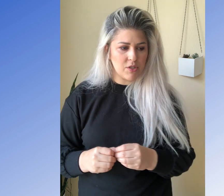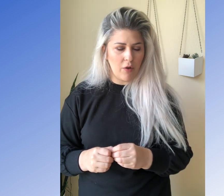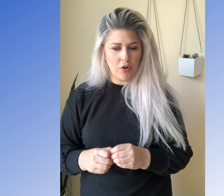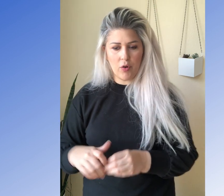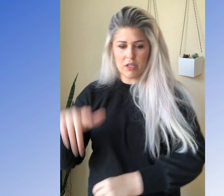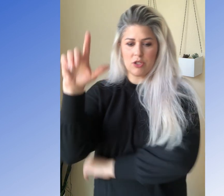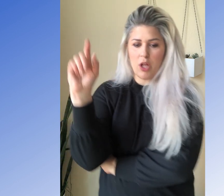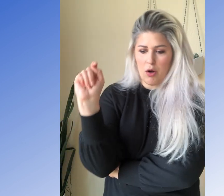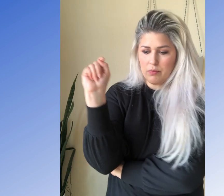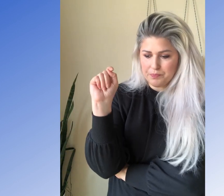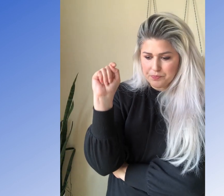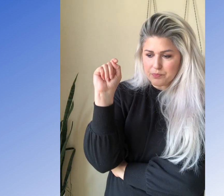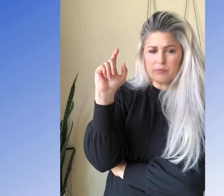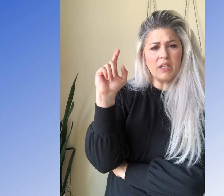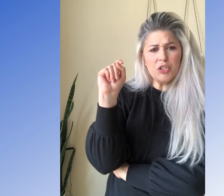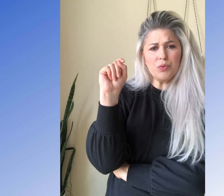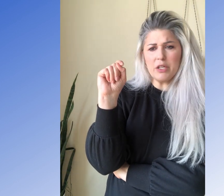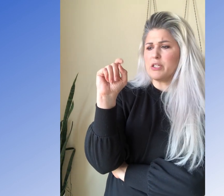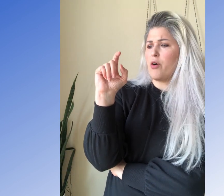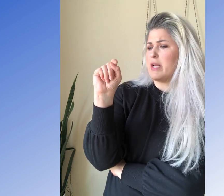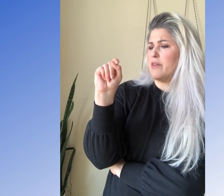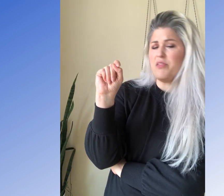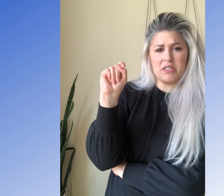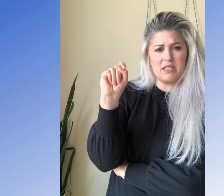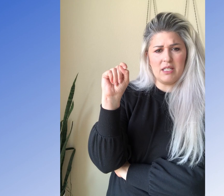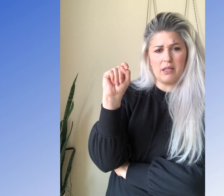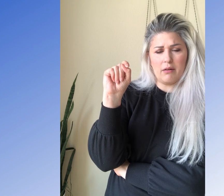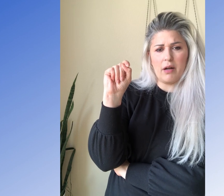Um, so if you're going slow, it's really good to go. Okay. So I've got this T here.